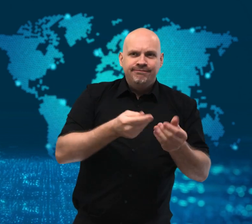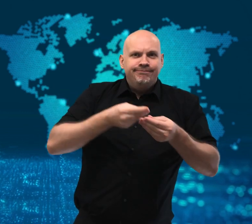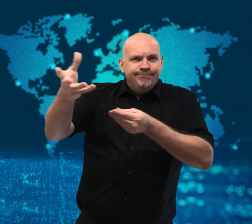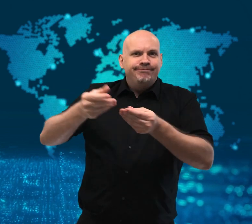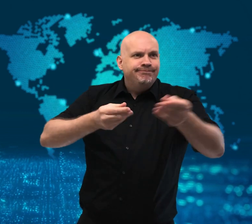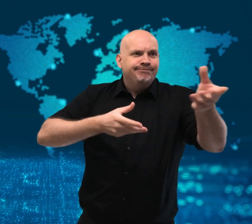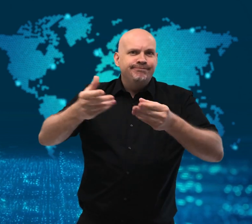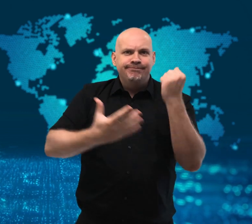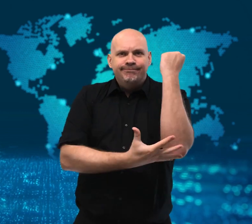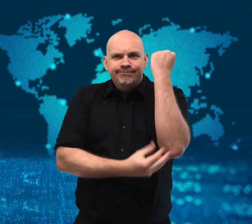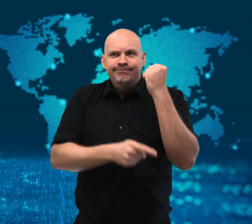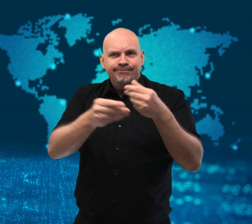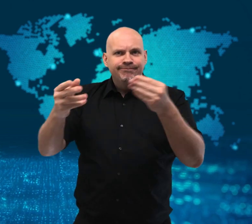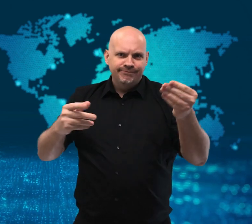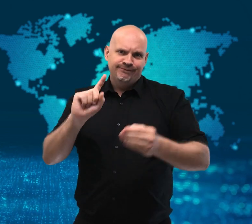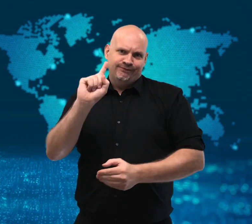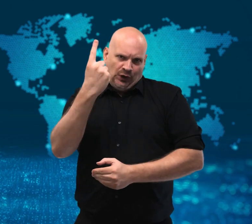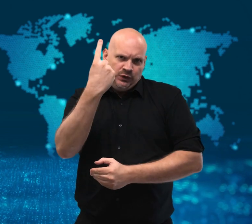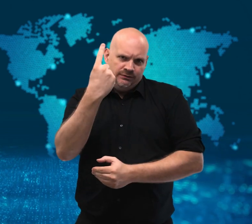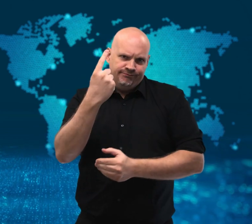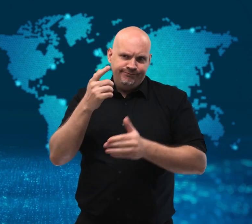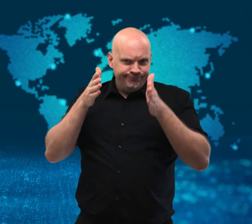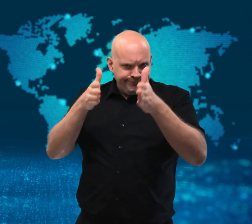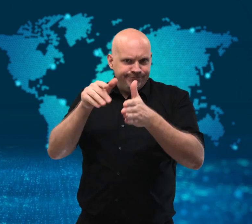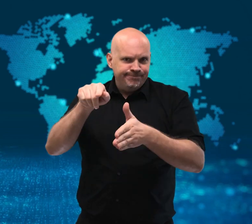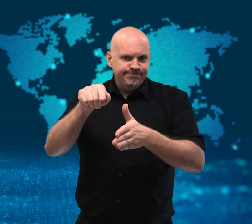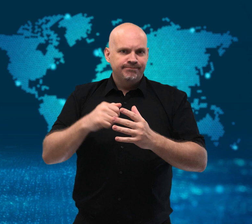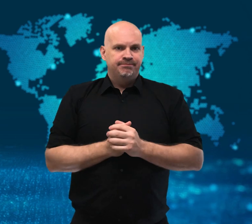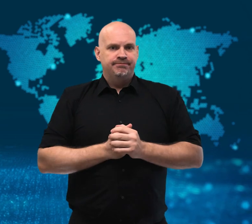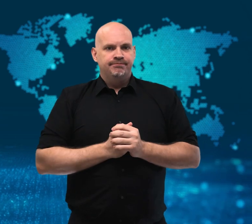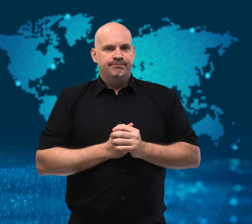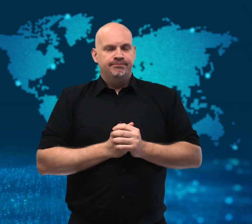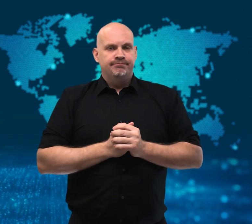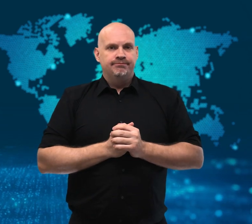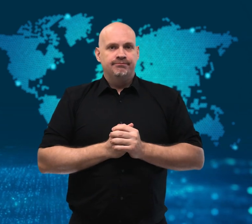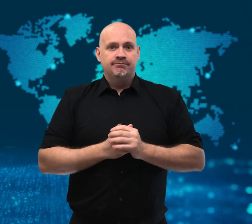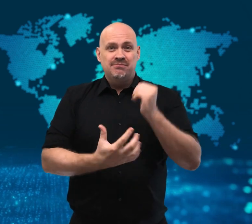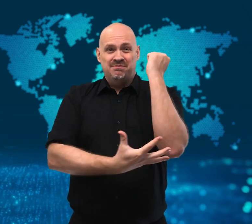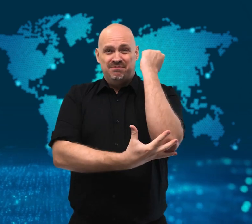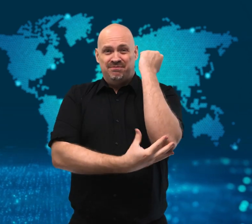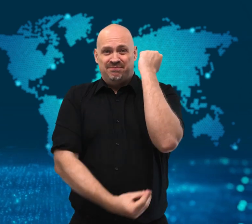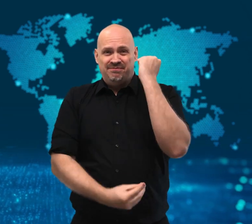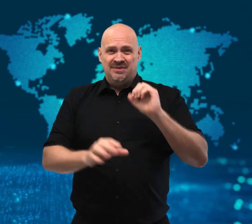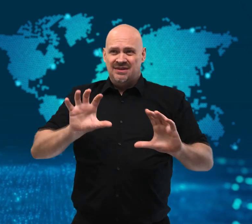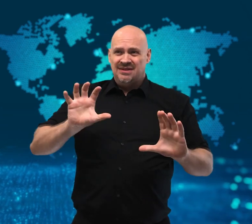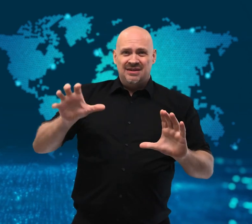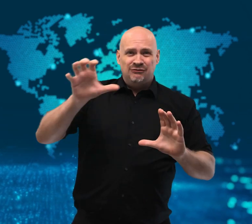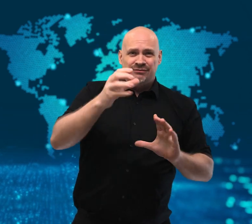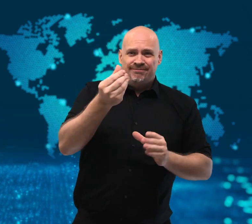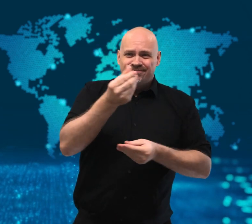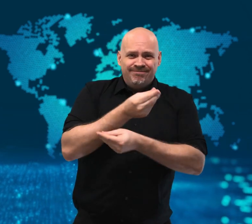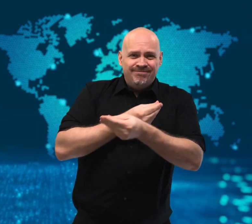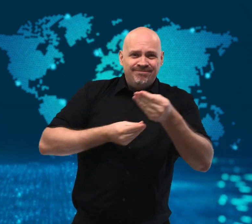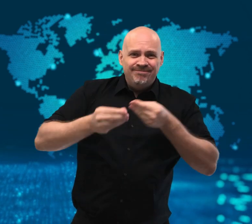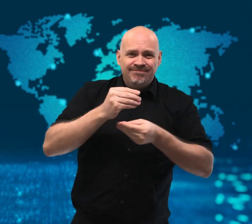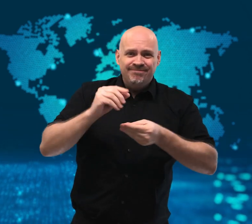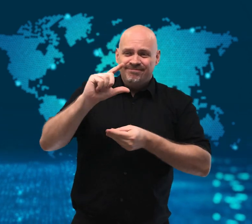their plans to vaccinate children and teens.